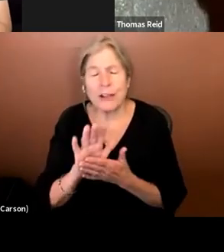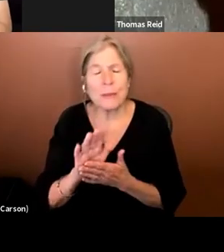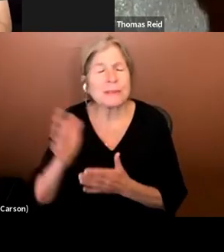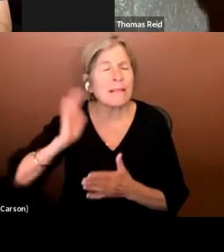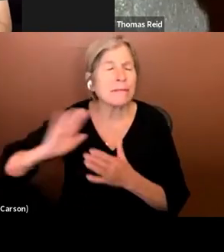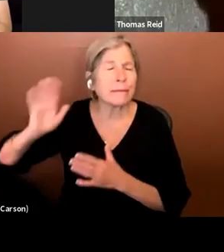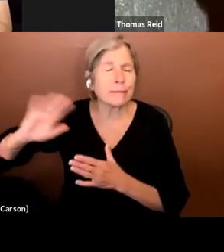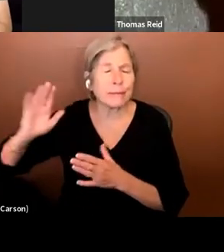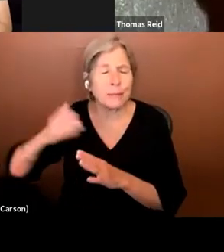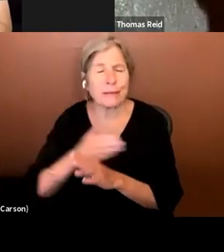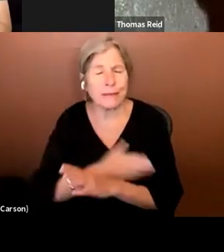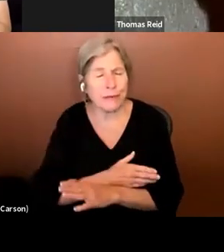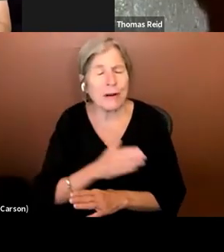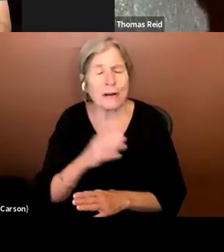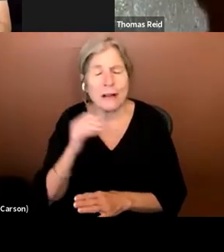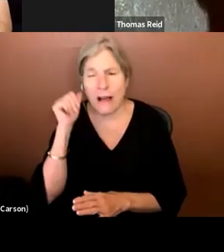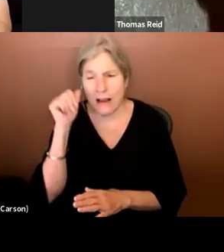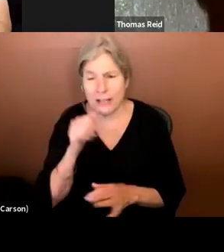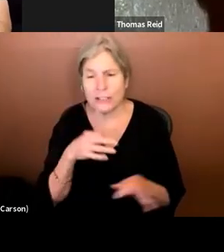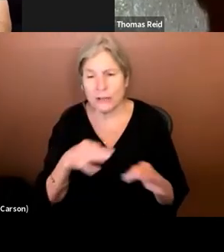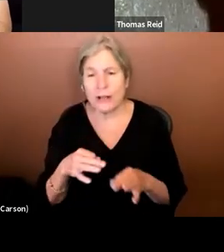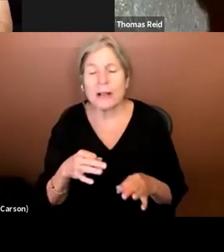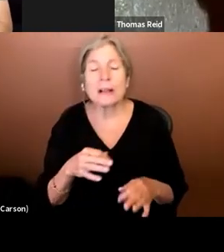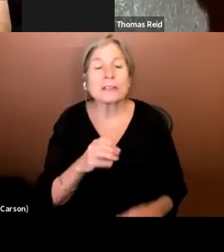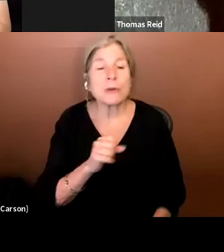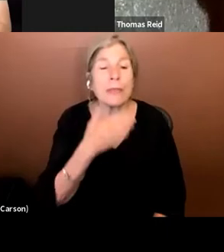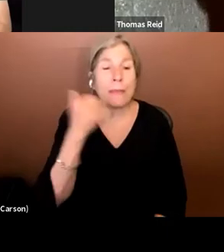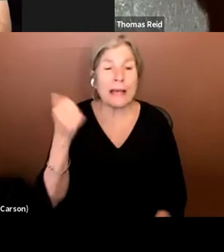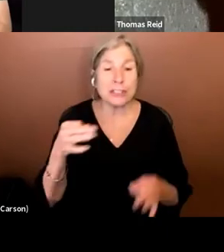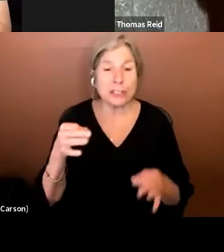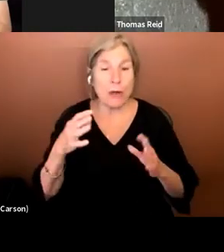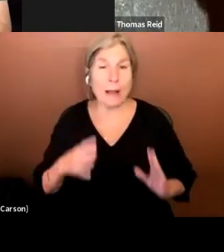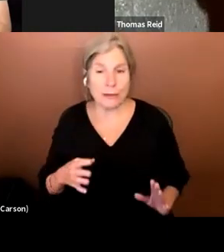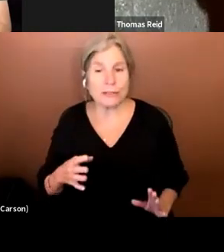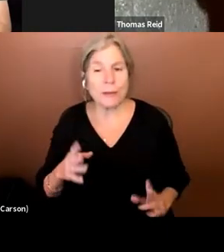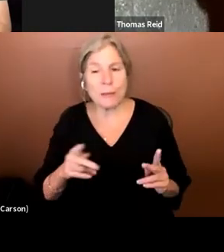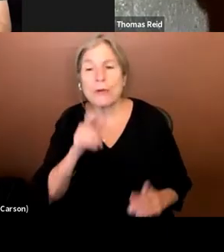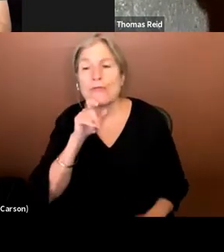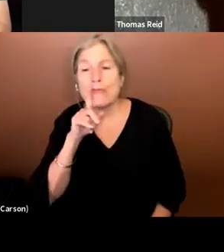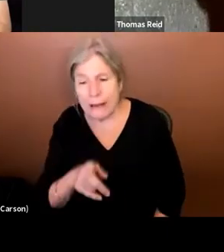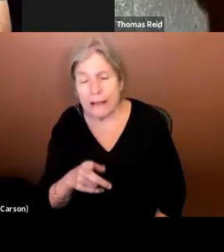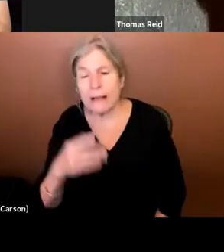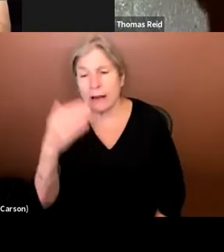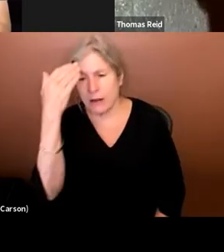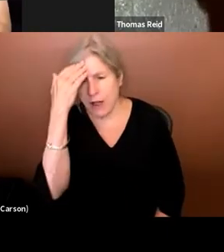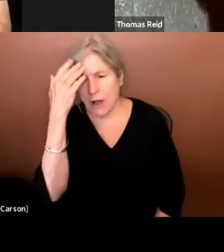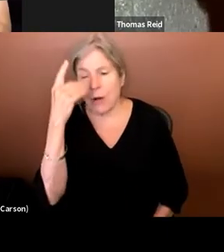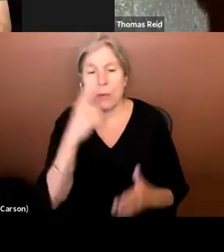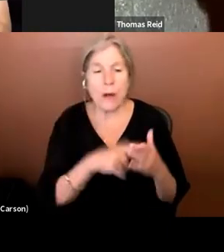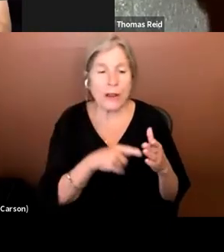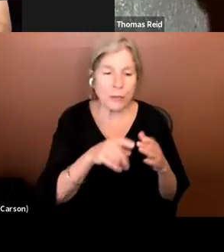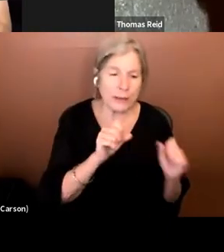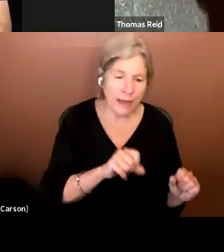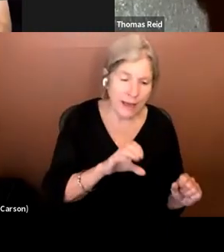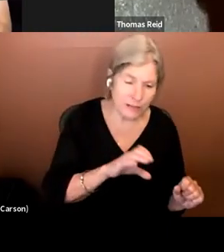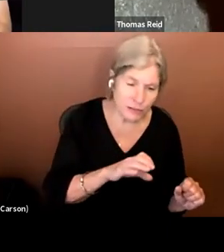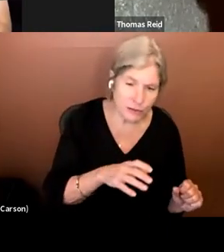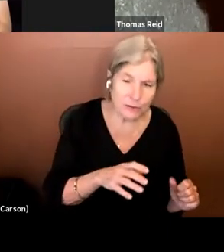the best describers are those that really get a sense for what you can do with your